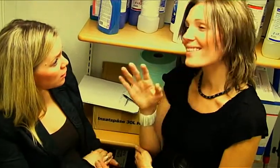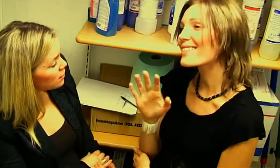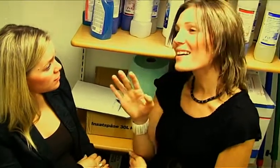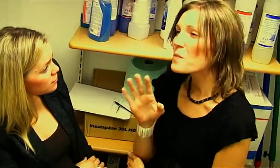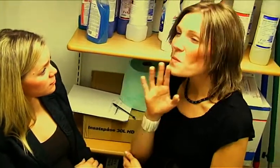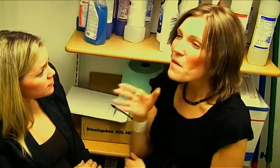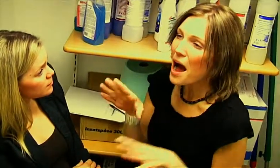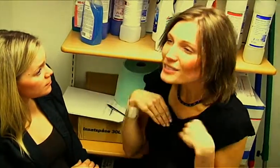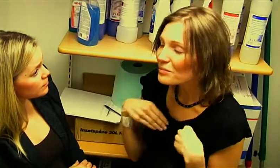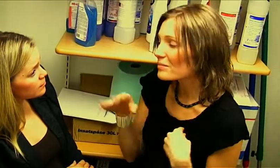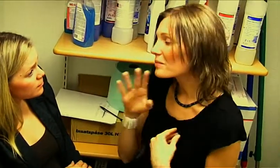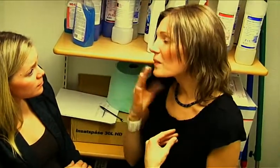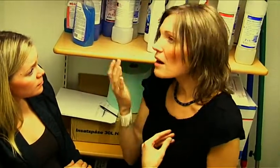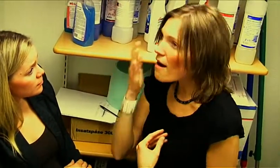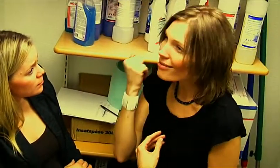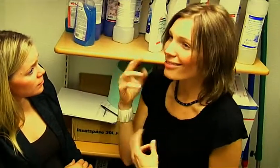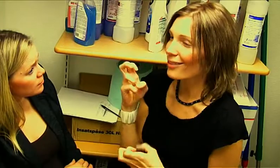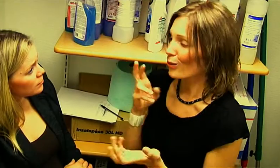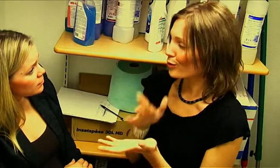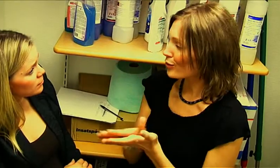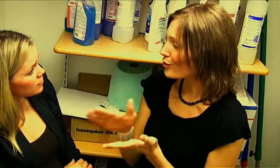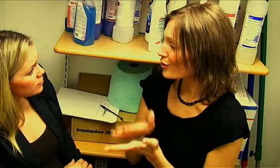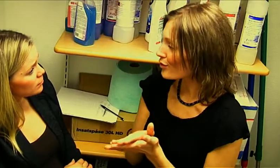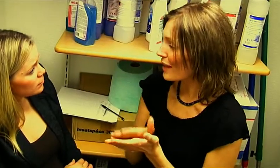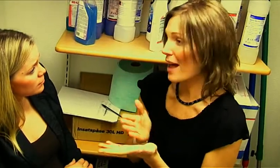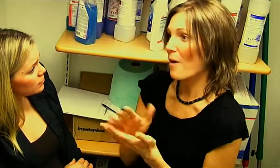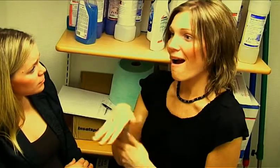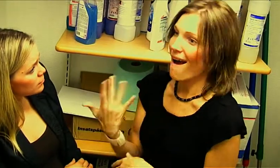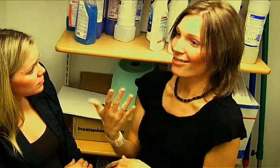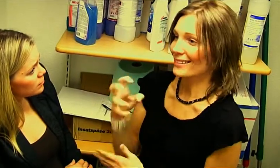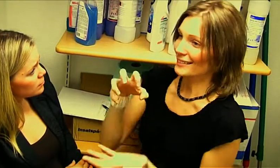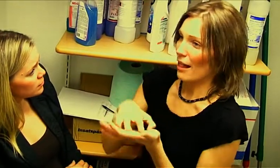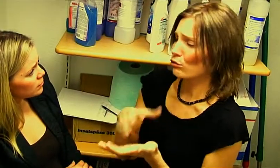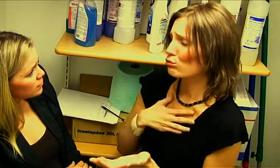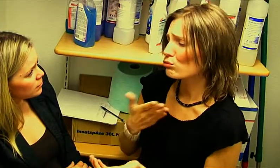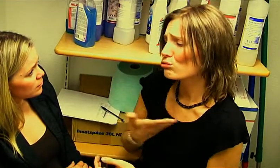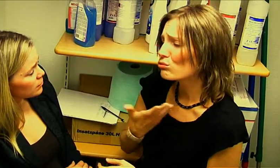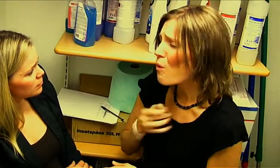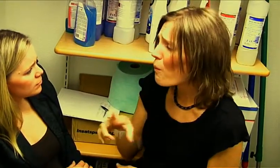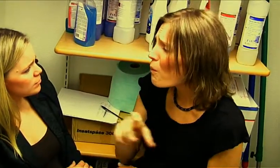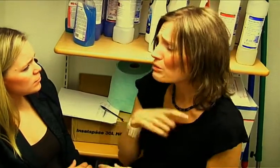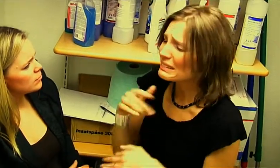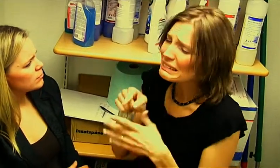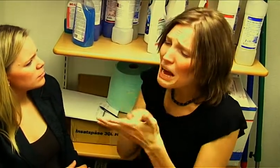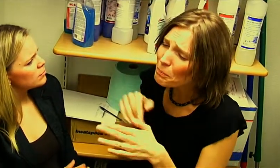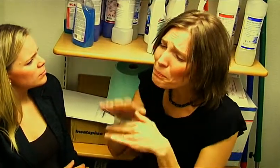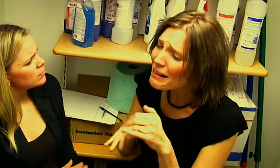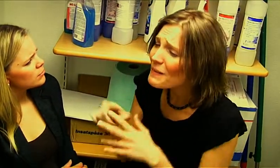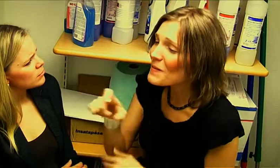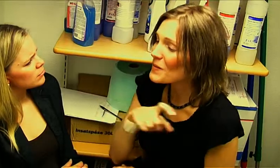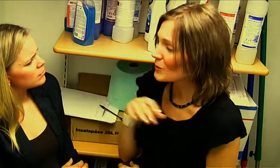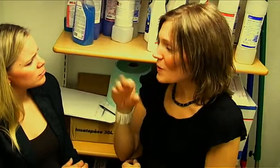Not accept, but use that the government feels sorry for us and treat us differently.